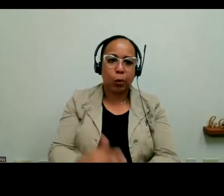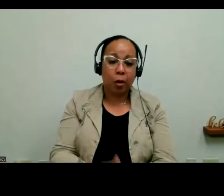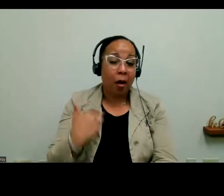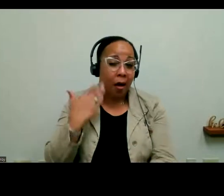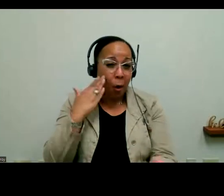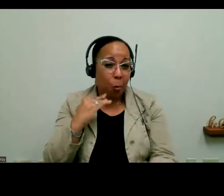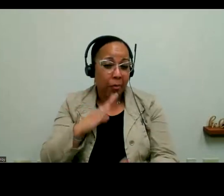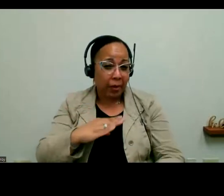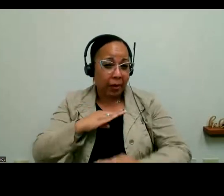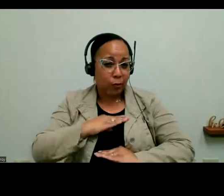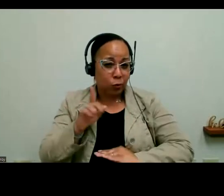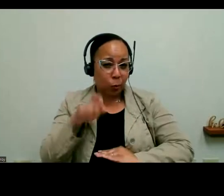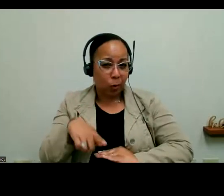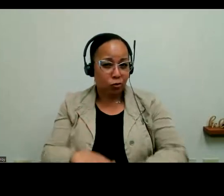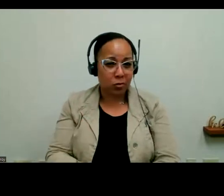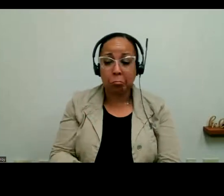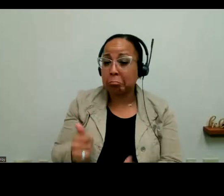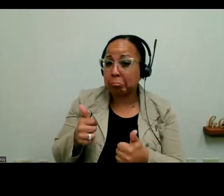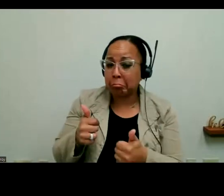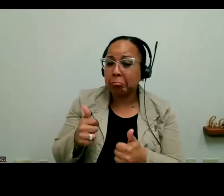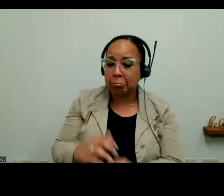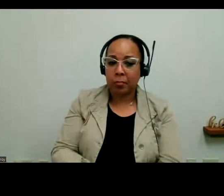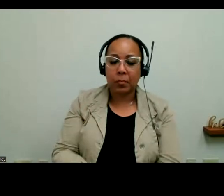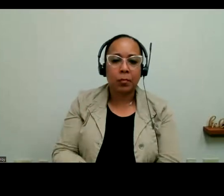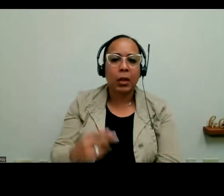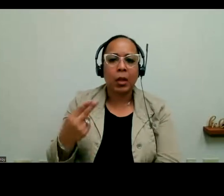Great. Hugh wanted to let you know he appreciated your